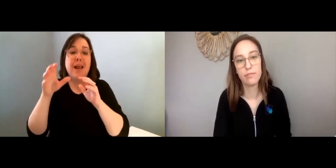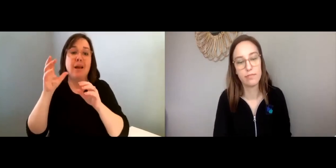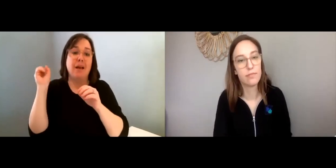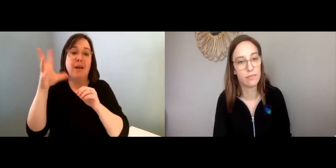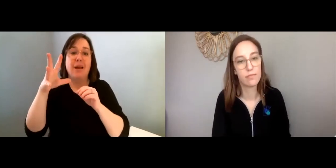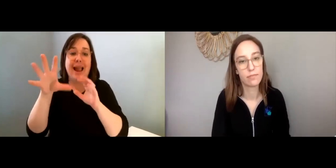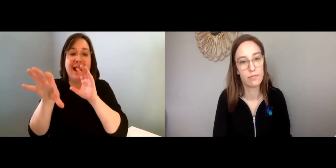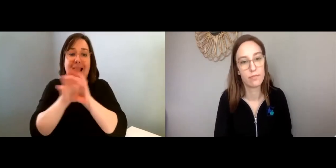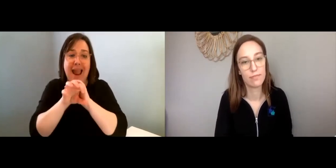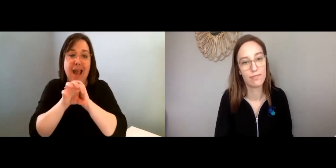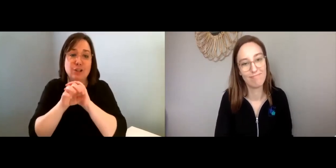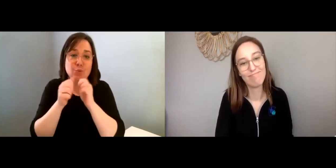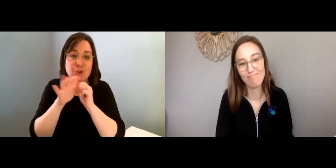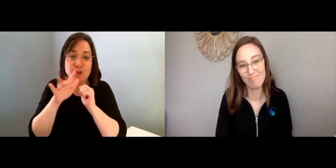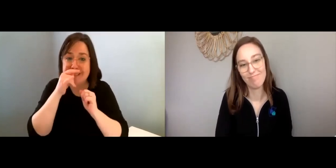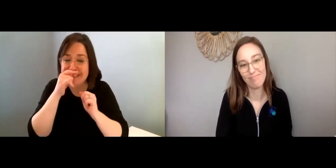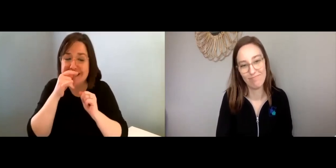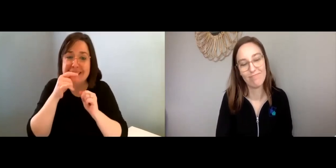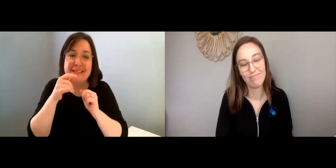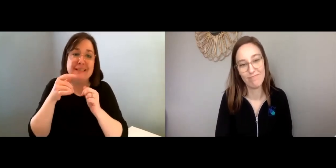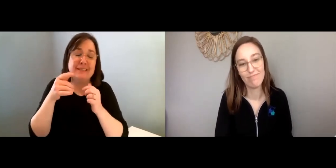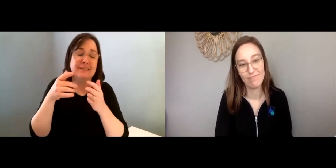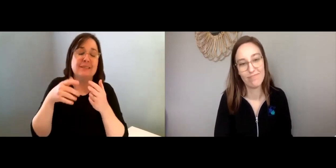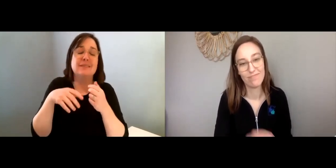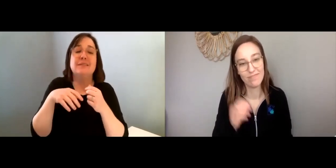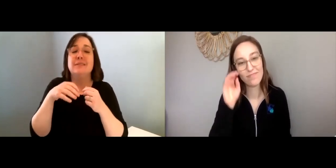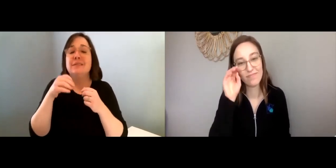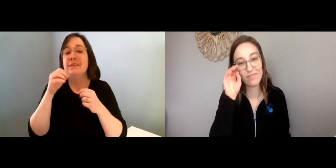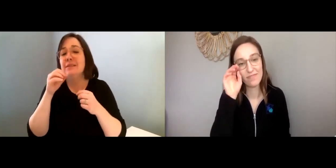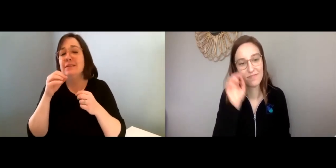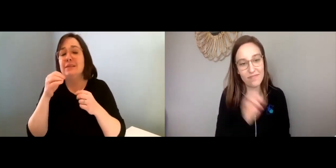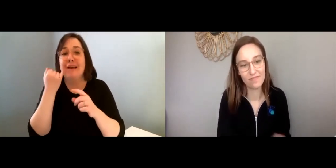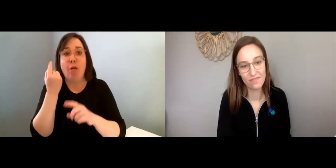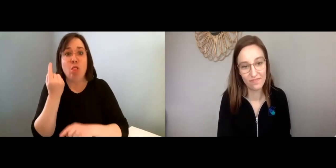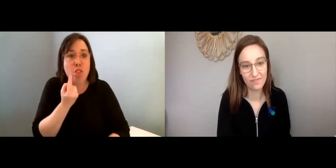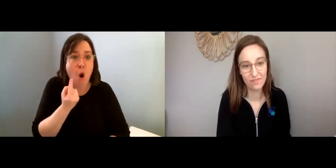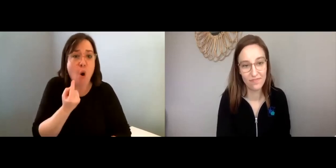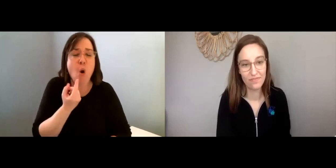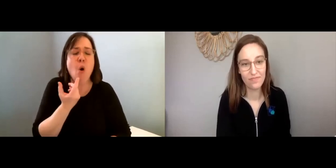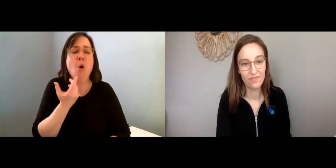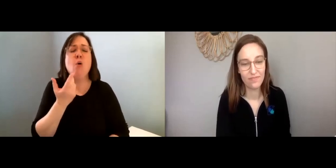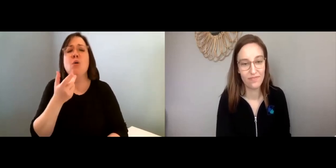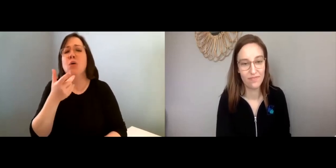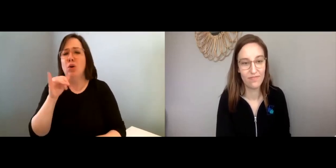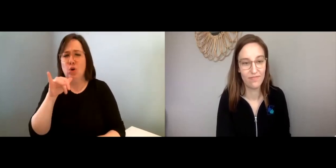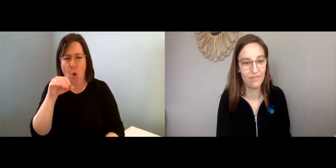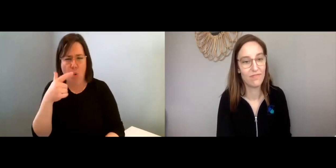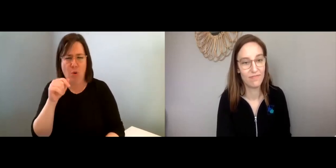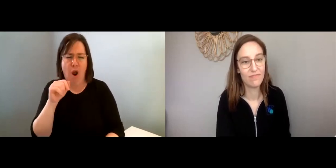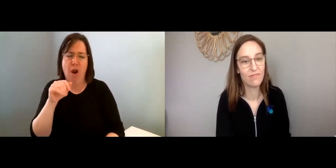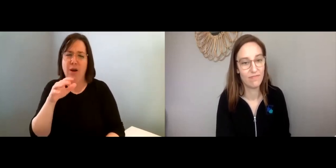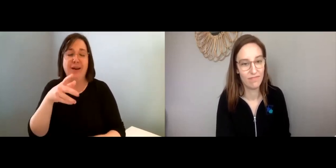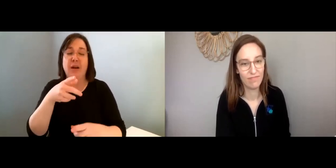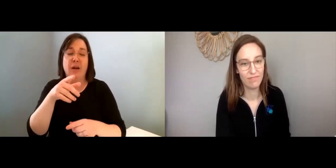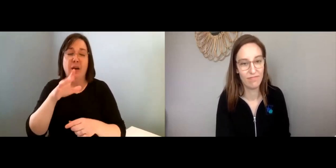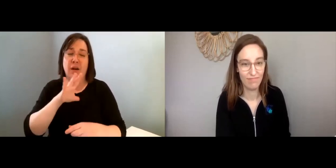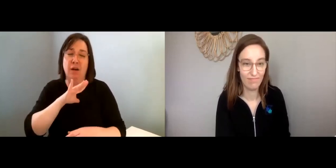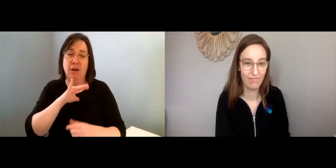Lisa: Yeah, or even just going out and playing catch with your kids. If you’re alone, you can do yoga--